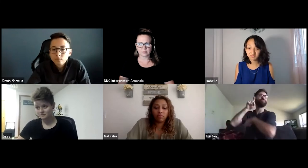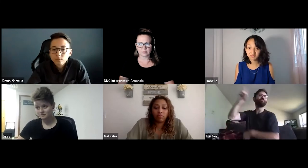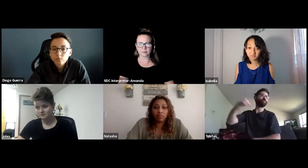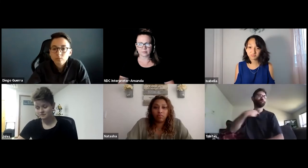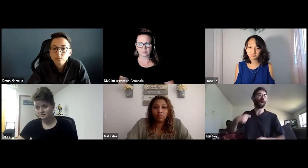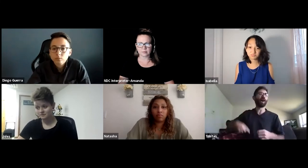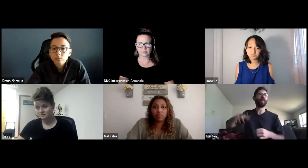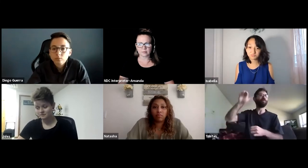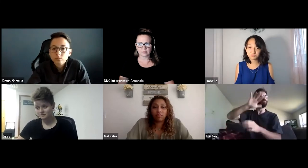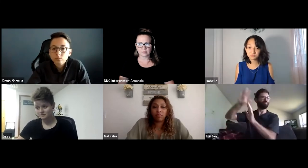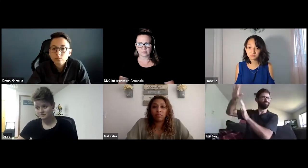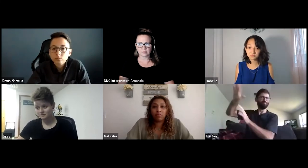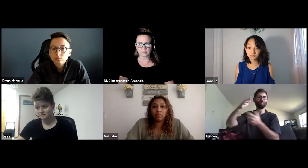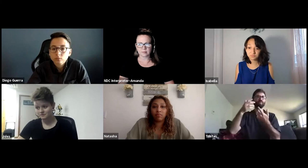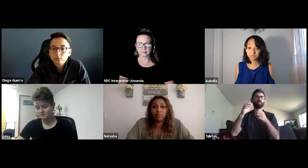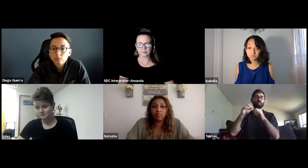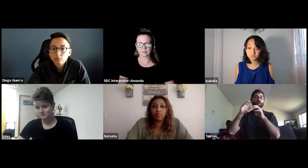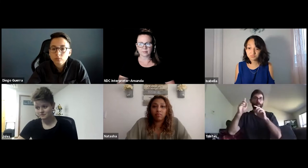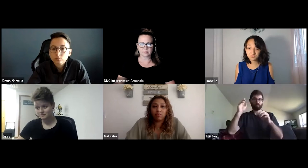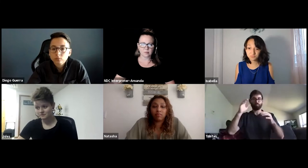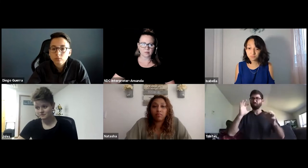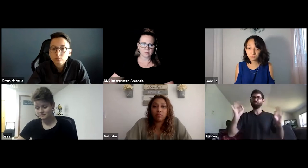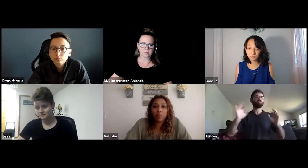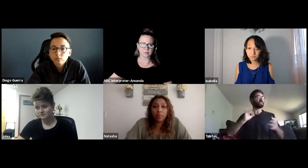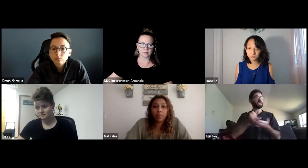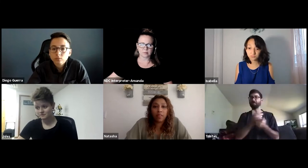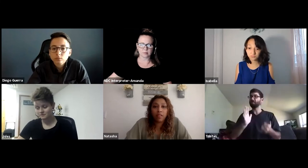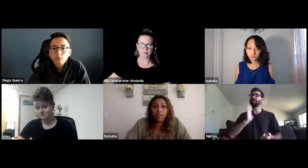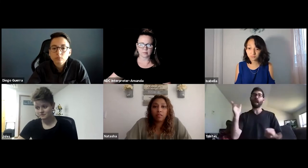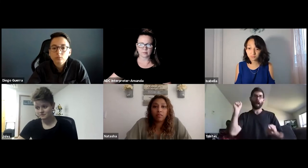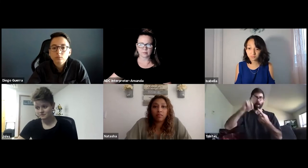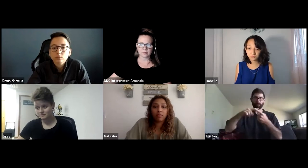We heard about the pandemic and it was still in China at that point.